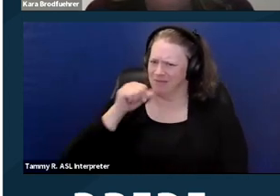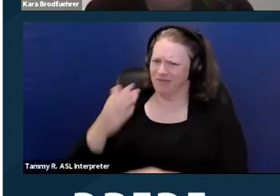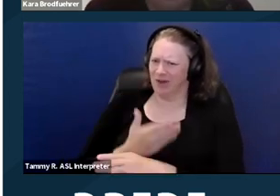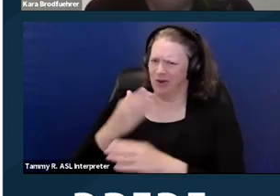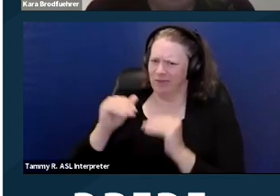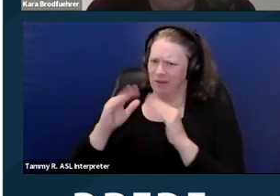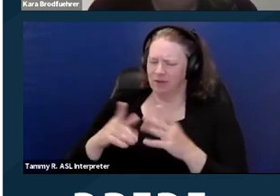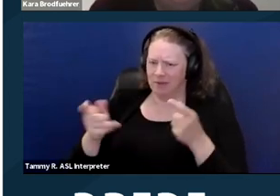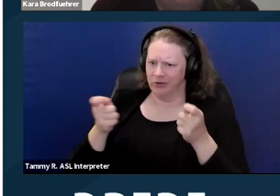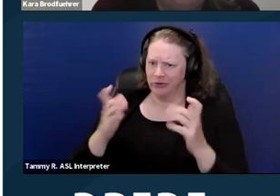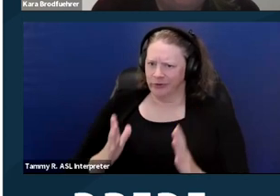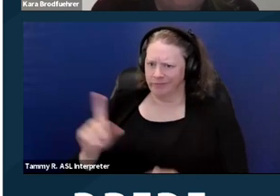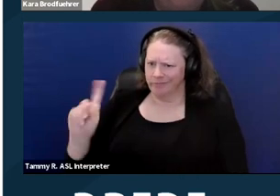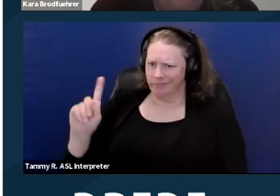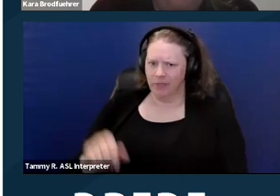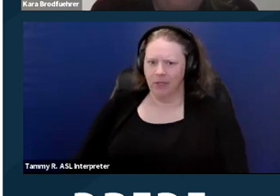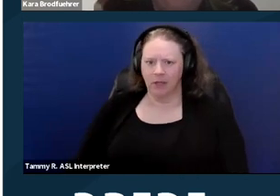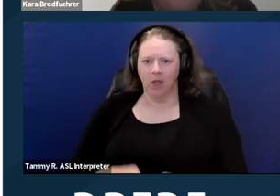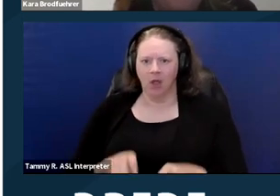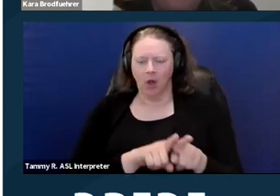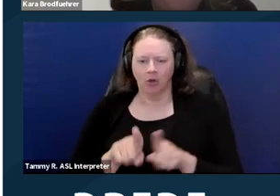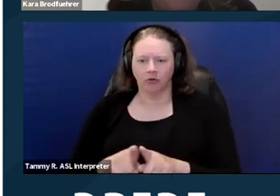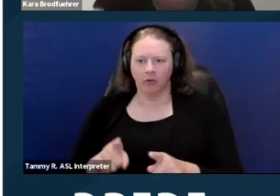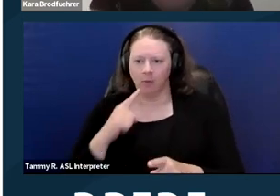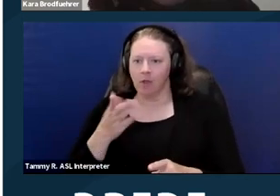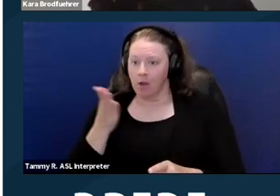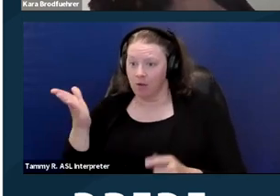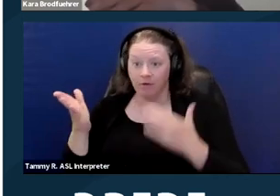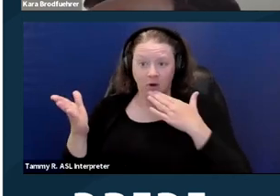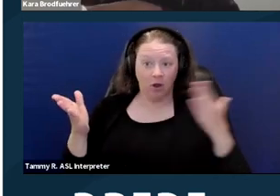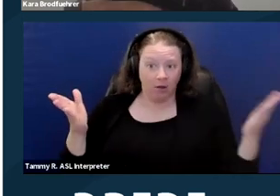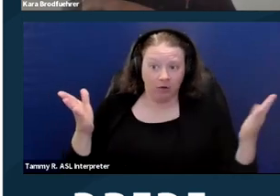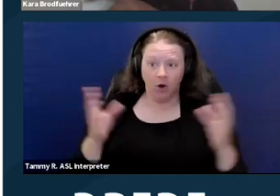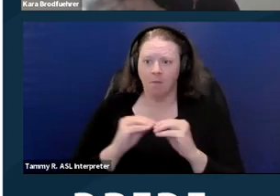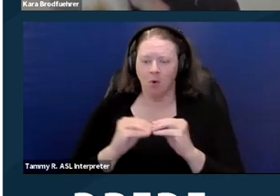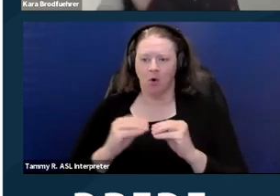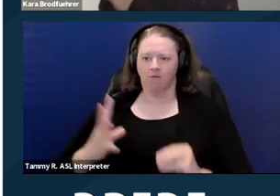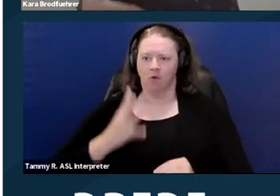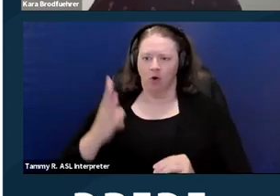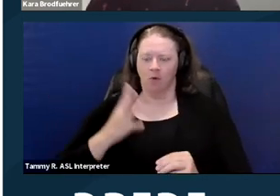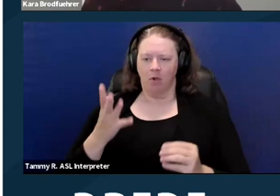These parties will also be offered the possibility of a more formal mediation if they wanna do that,